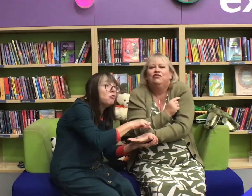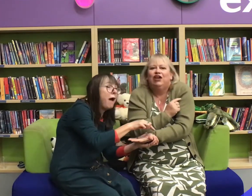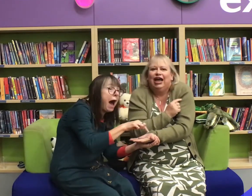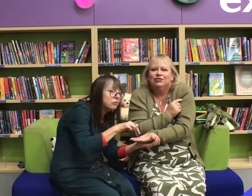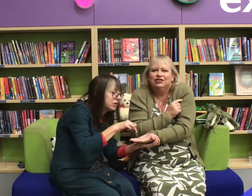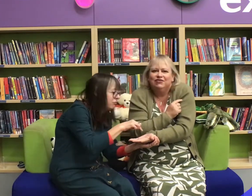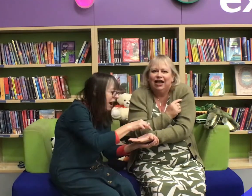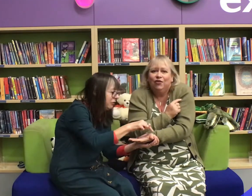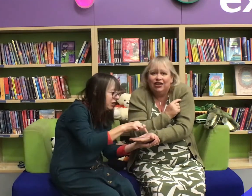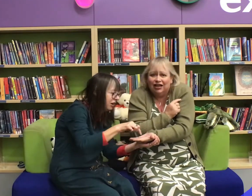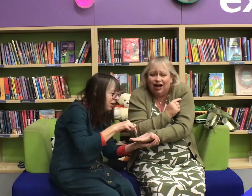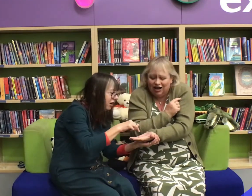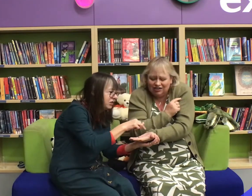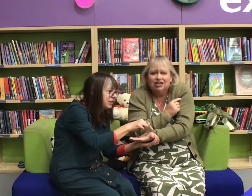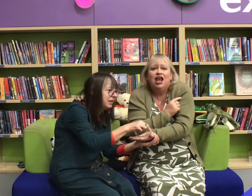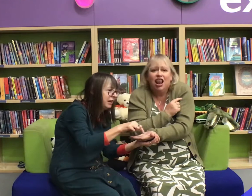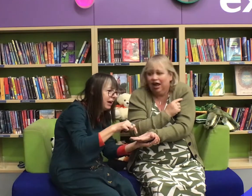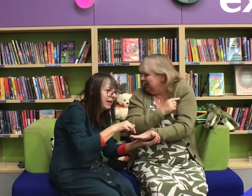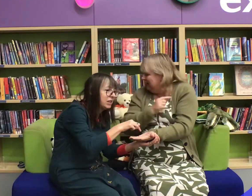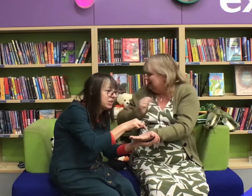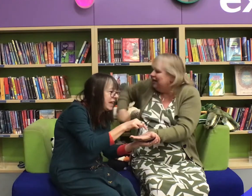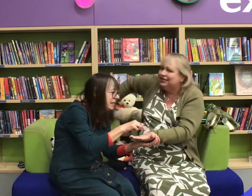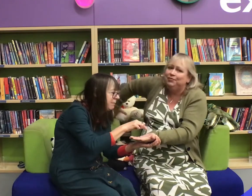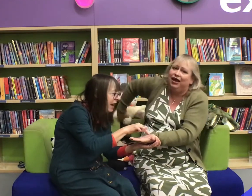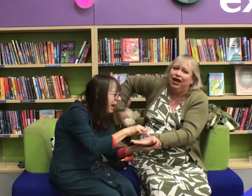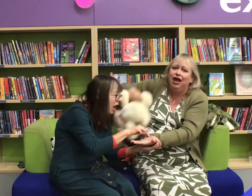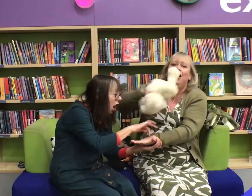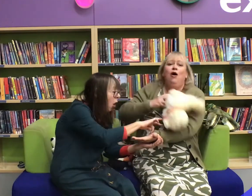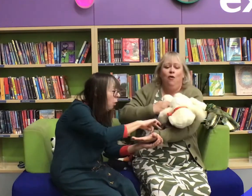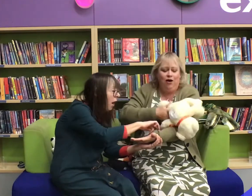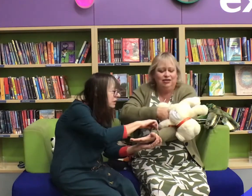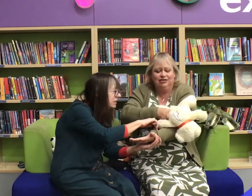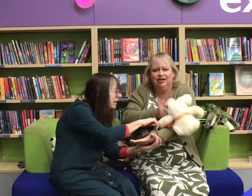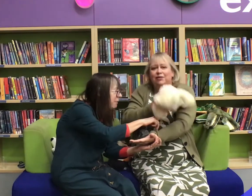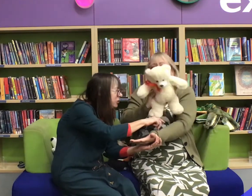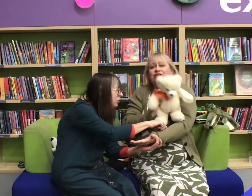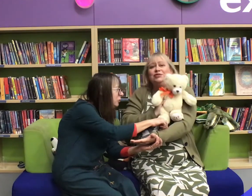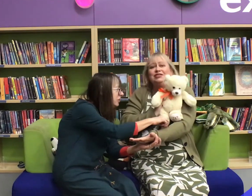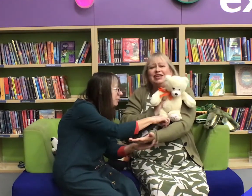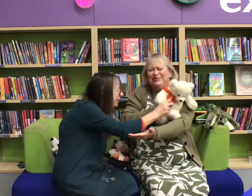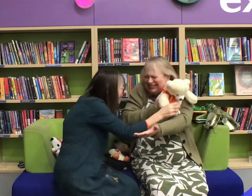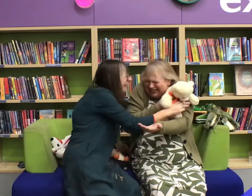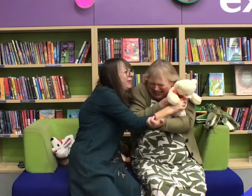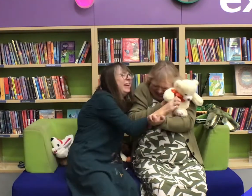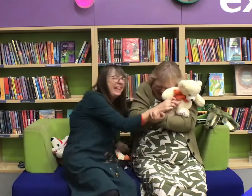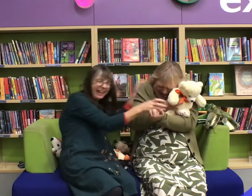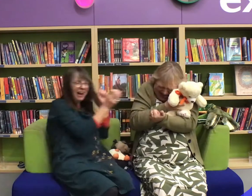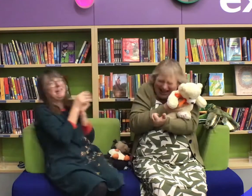Round and round the garden like a teddy bear, one step two step tickly under there! oh now